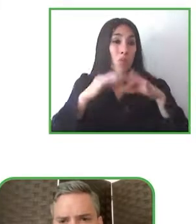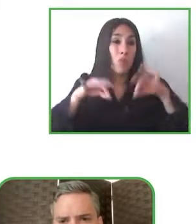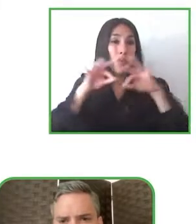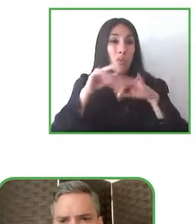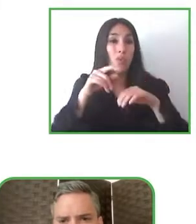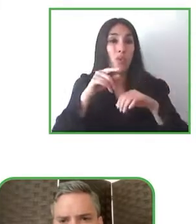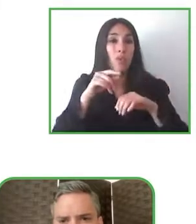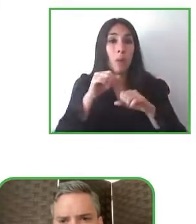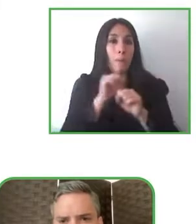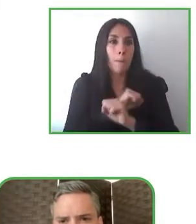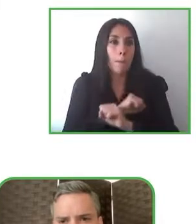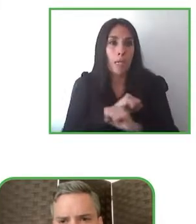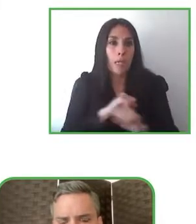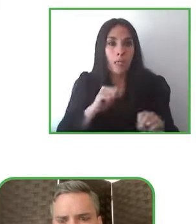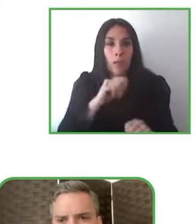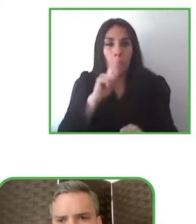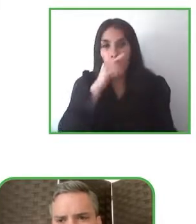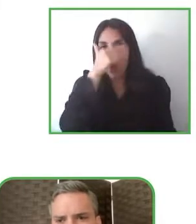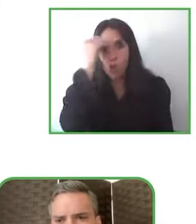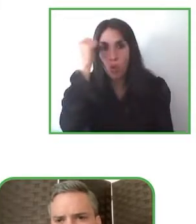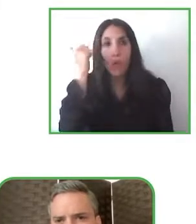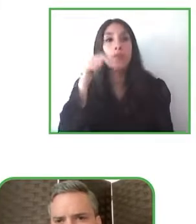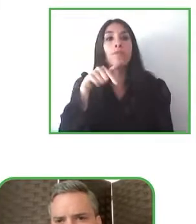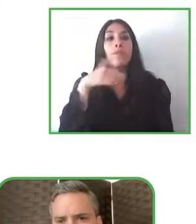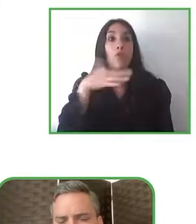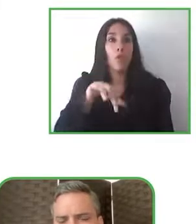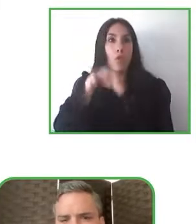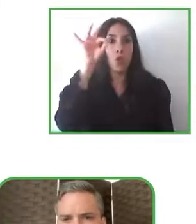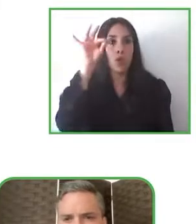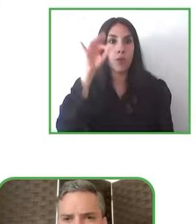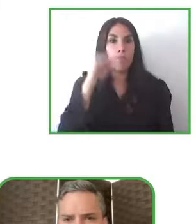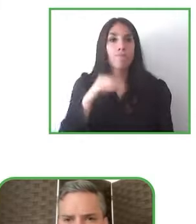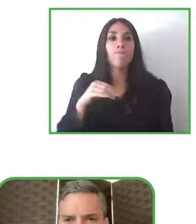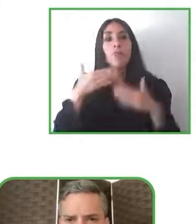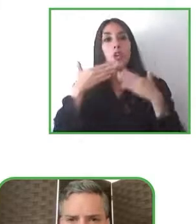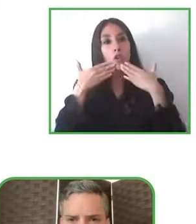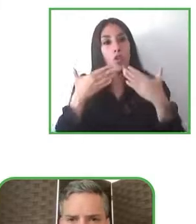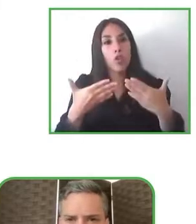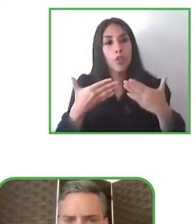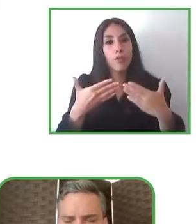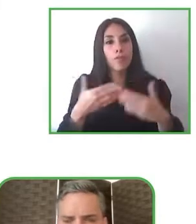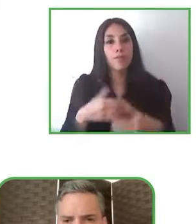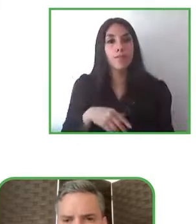we cannot forget about how to use them to reach our objectives.